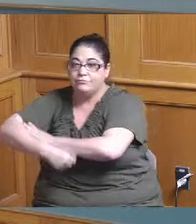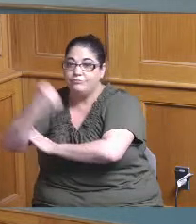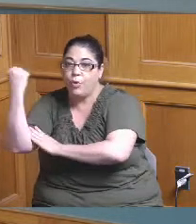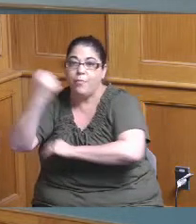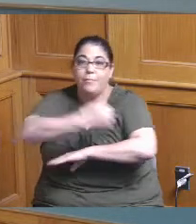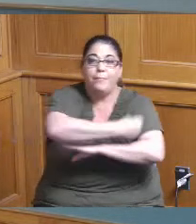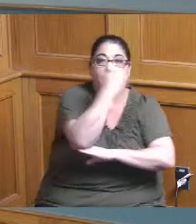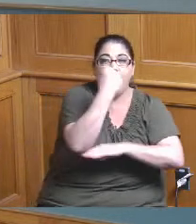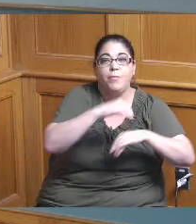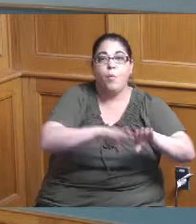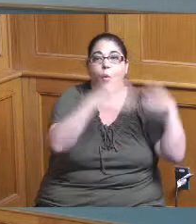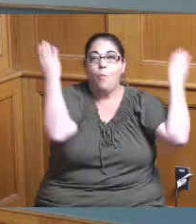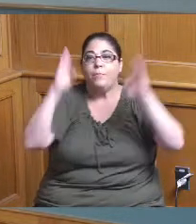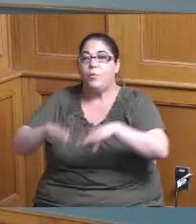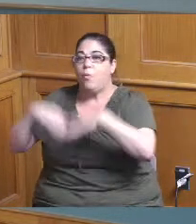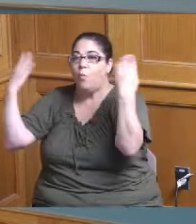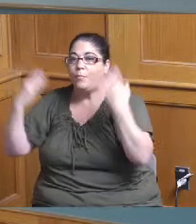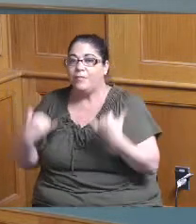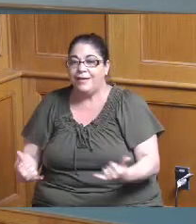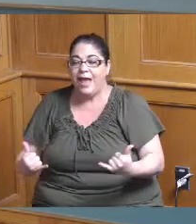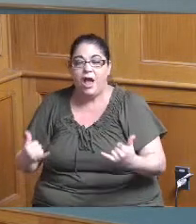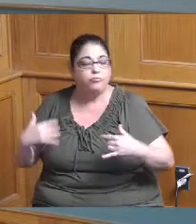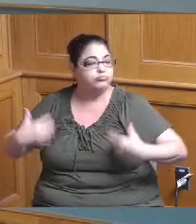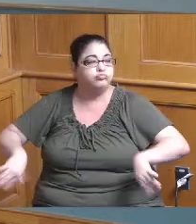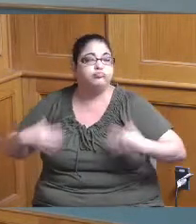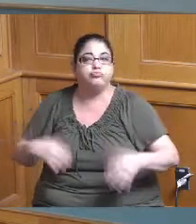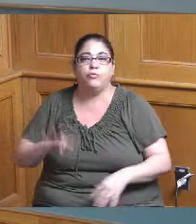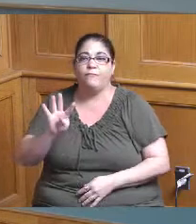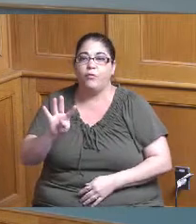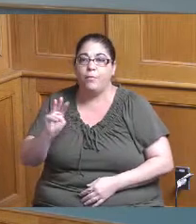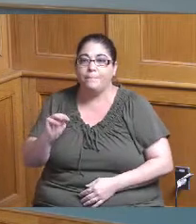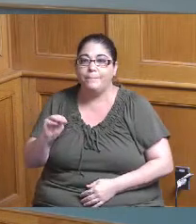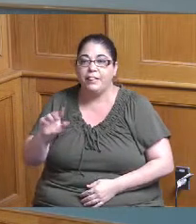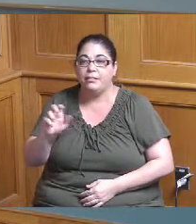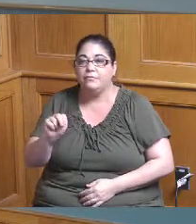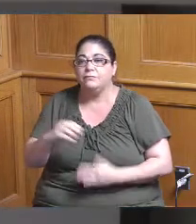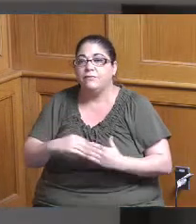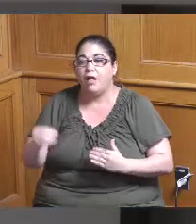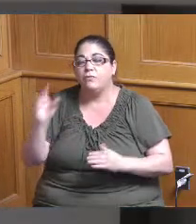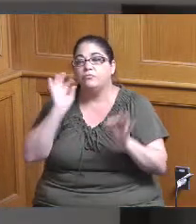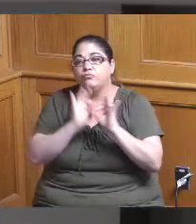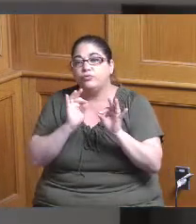will represent four million dollars in investments from the county directly into villages townships